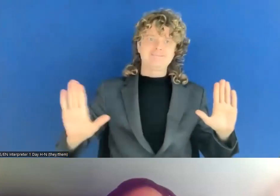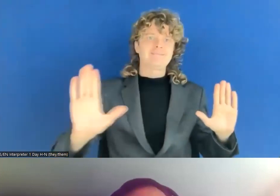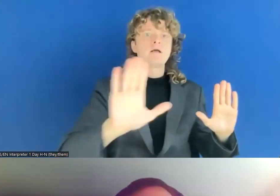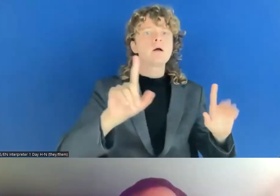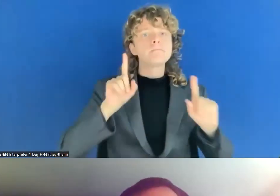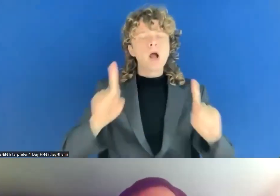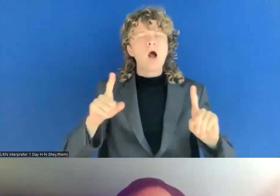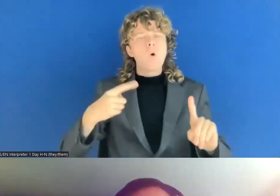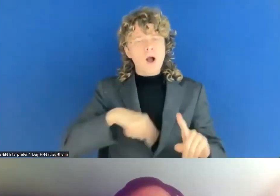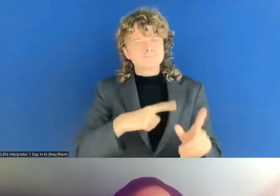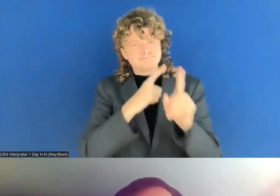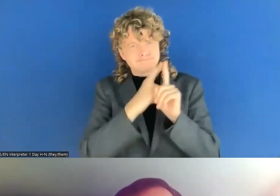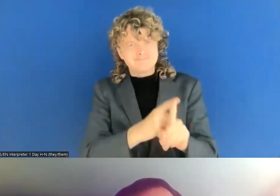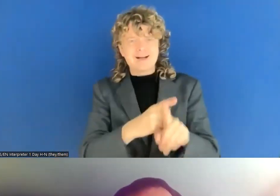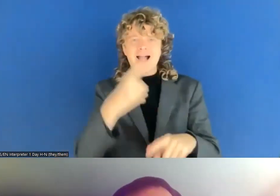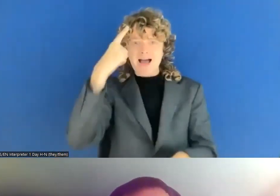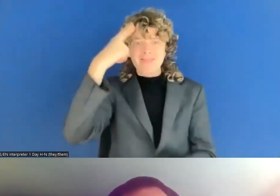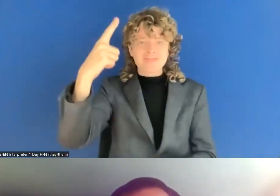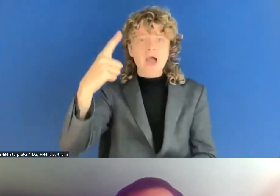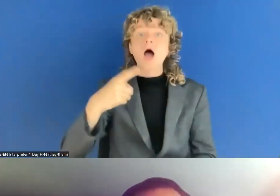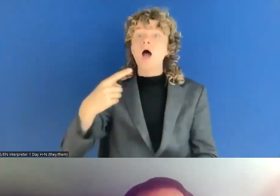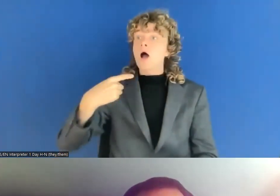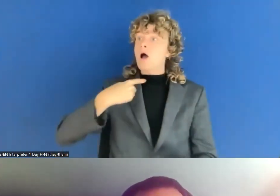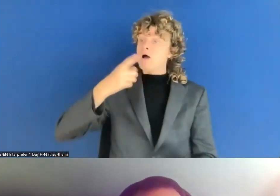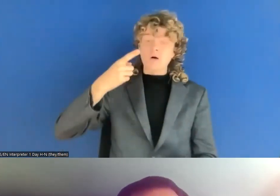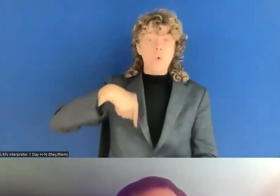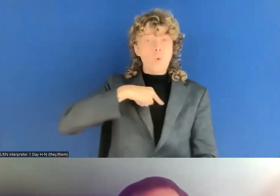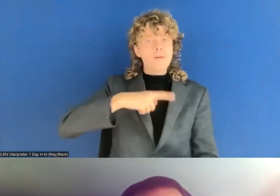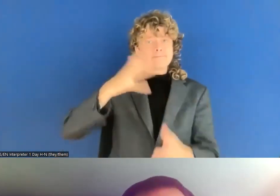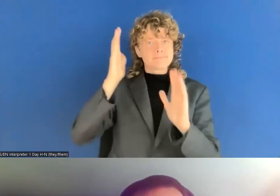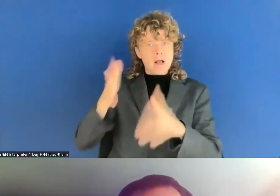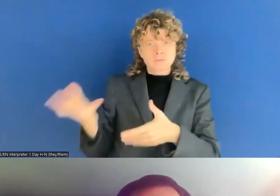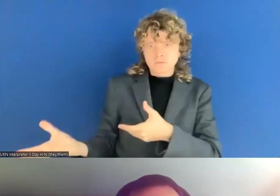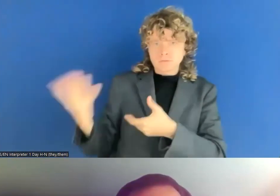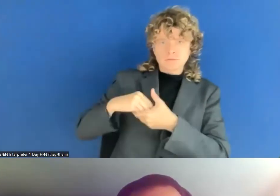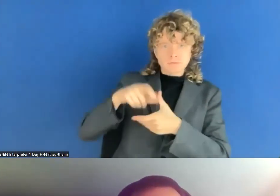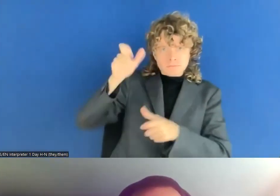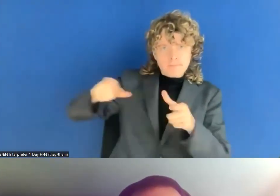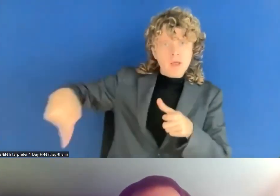us, and we try to embed this in all legislation we work on. This is one example, but then